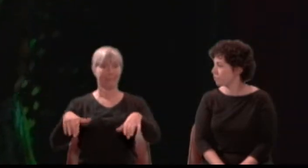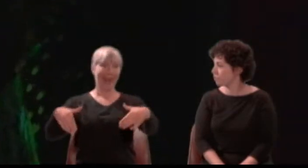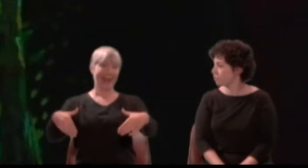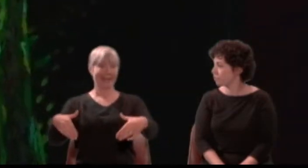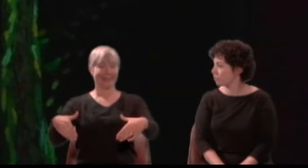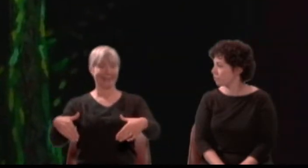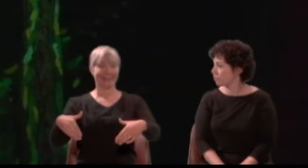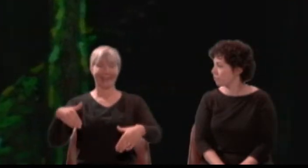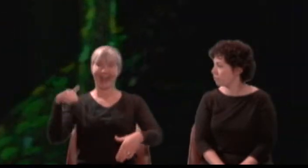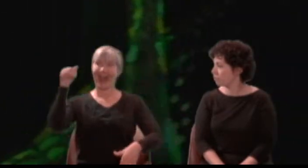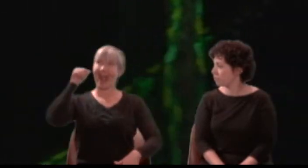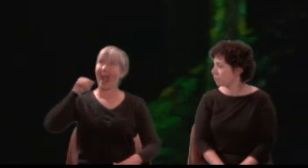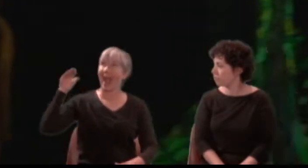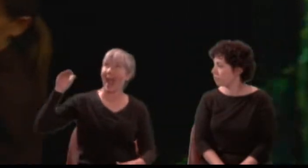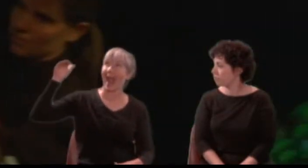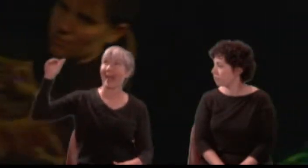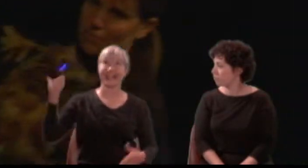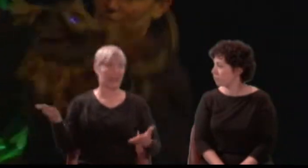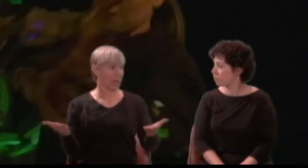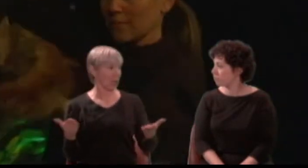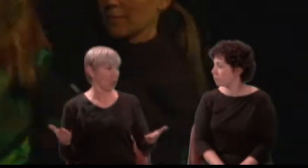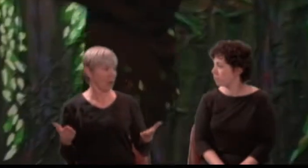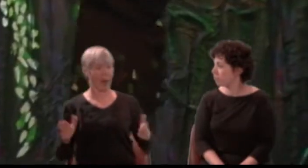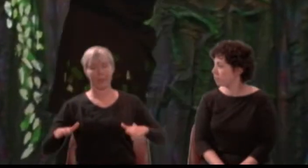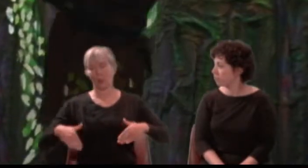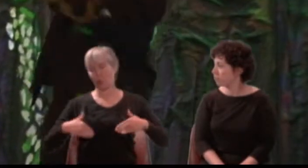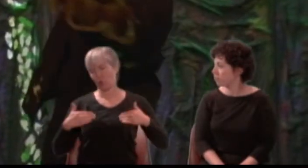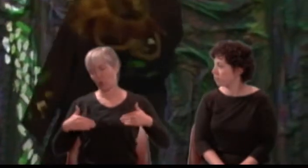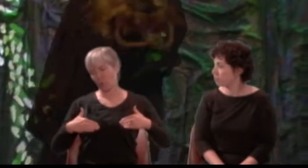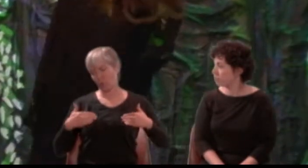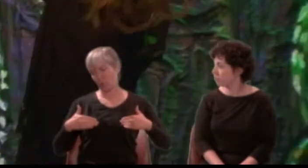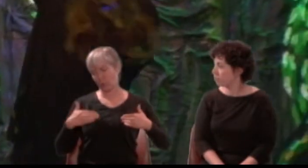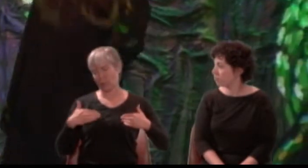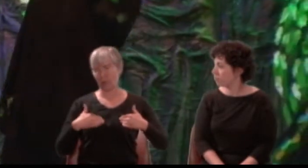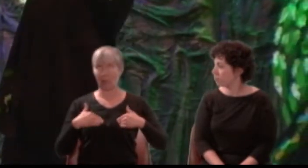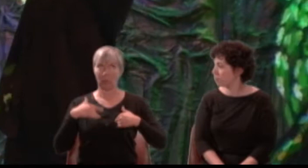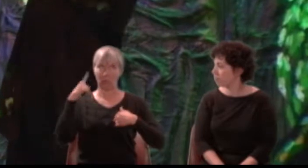And the youth mistook by me, pleading for a lover's fee.